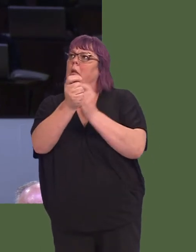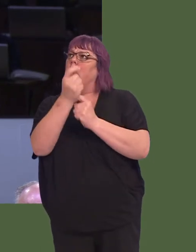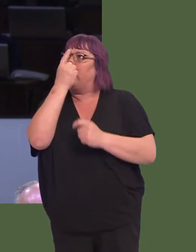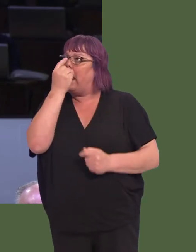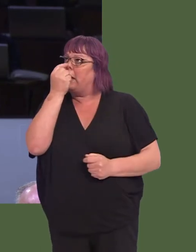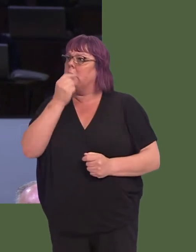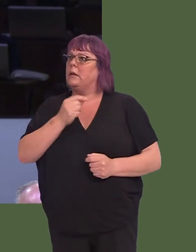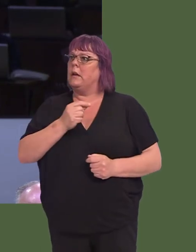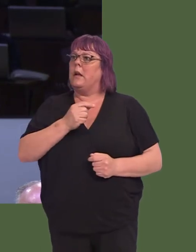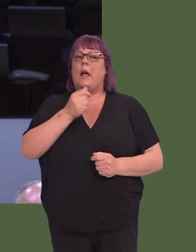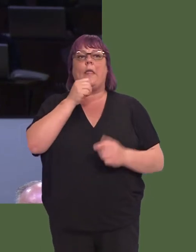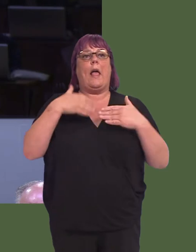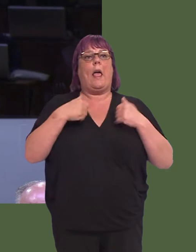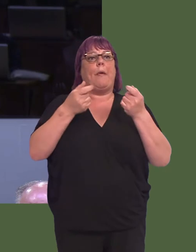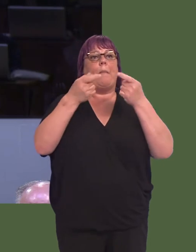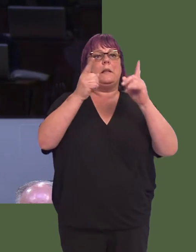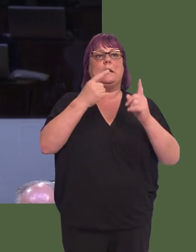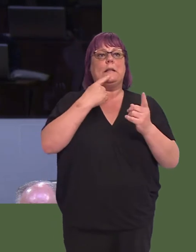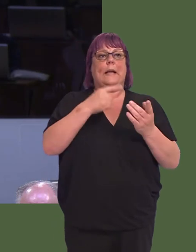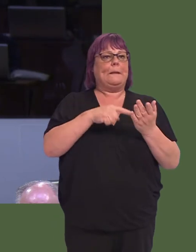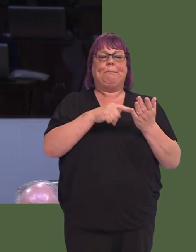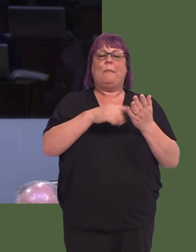within the systemófrom the correspondence I've received back from the health Minister